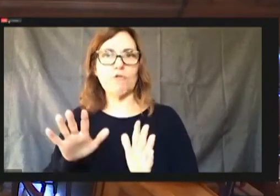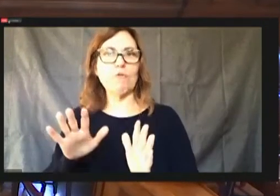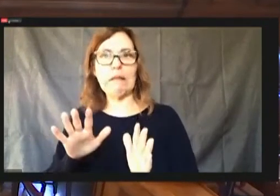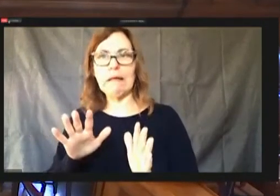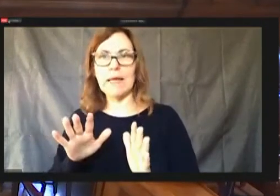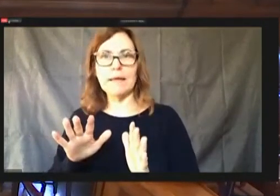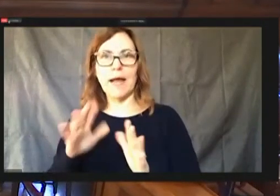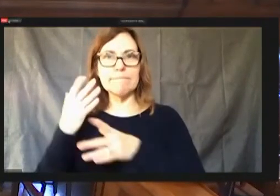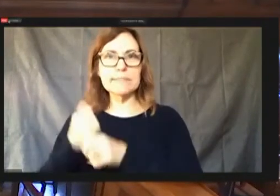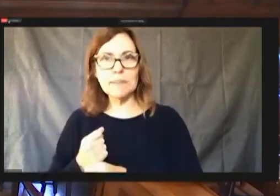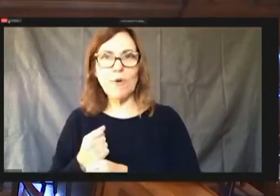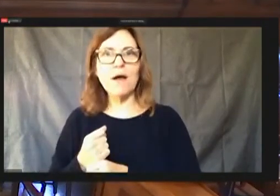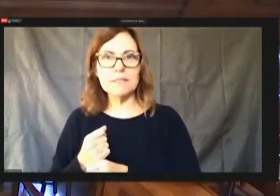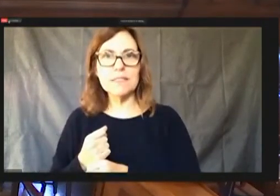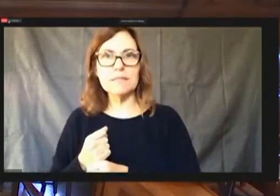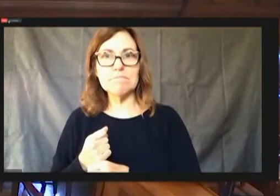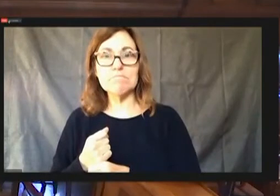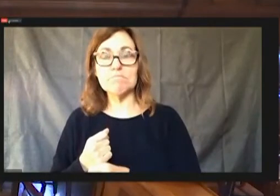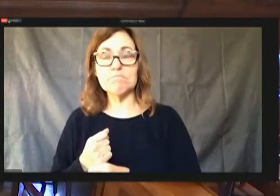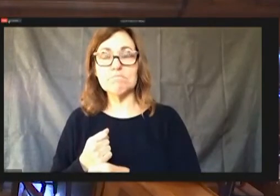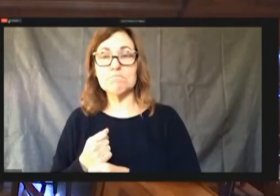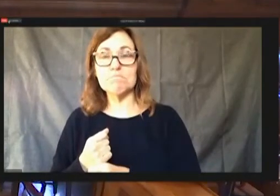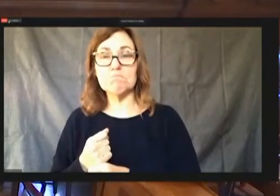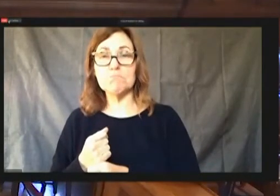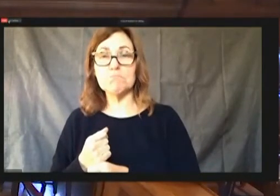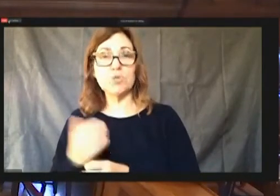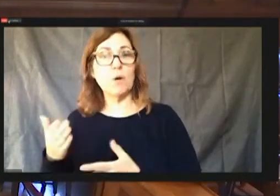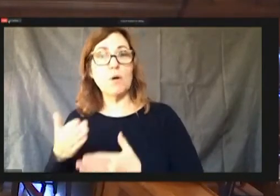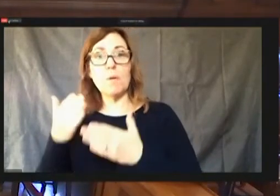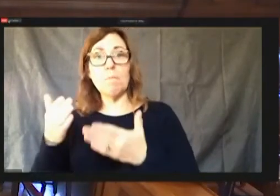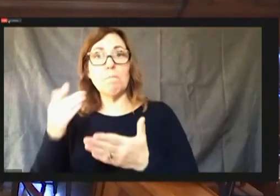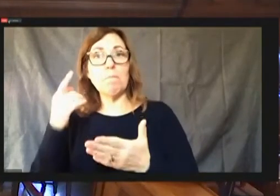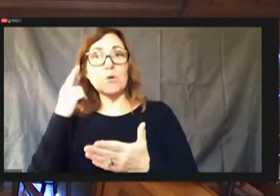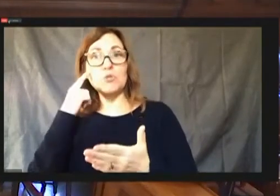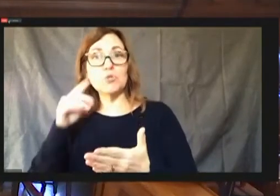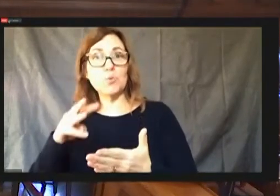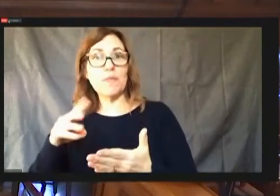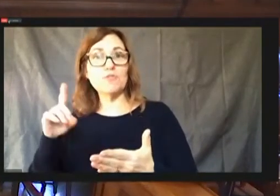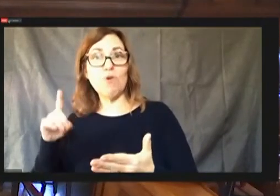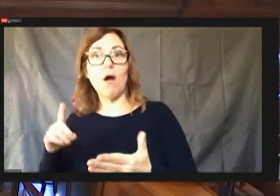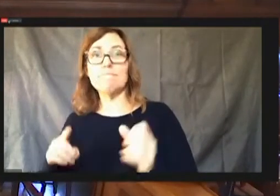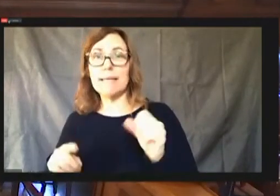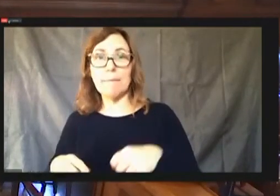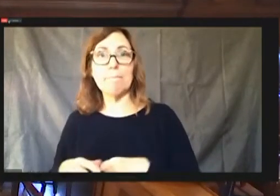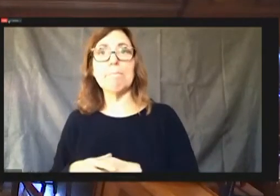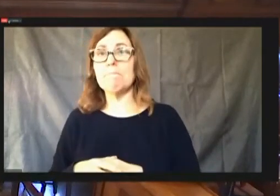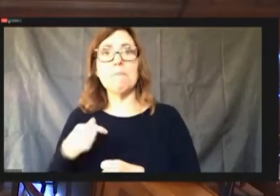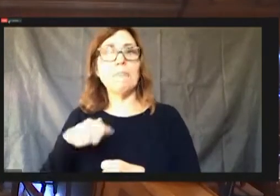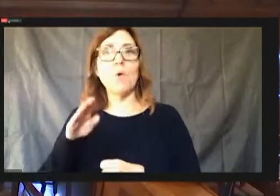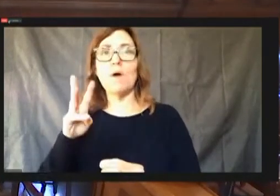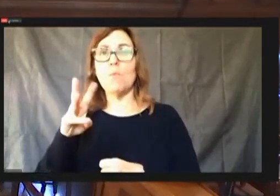Motion withdraw. Yes motion to, I'll just withdraw the motion and will continue to have this conversation,